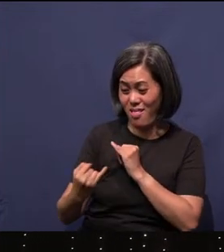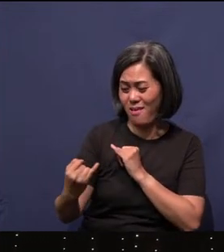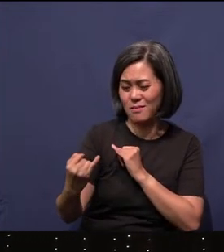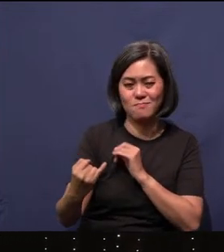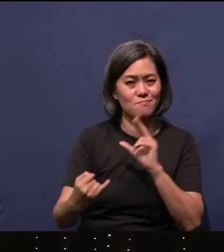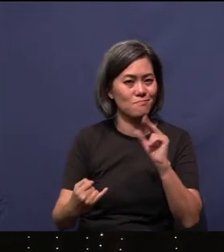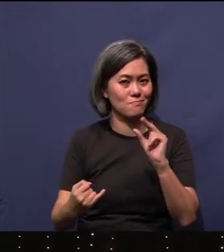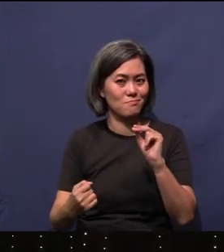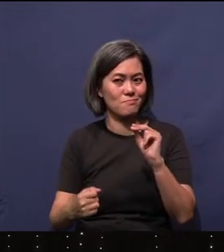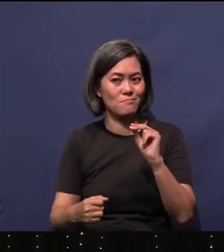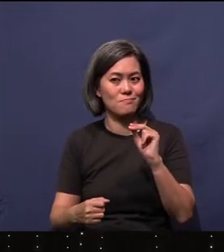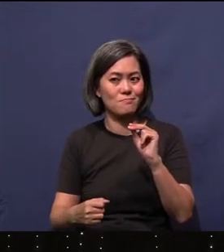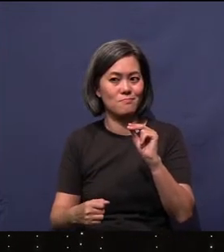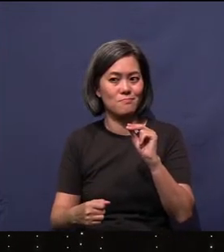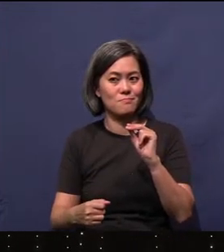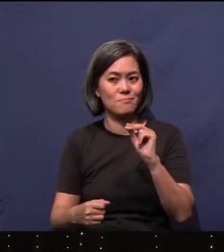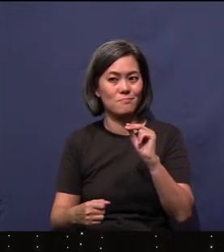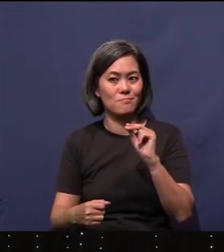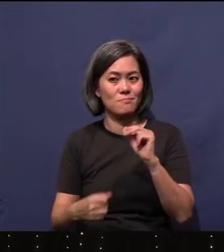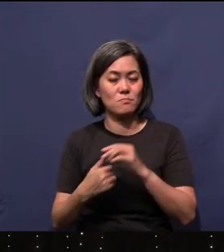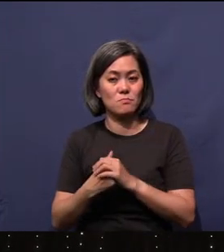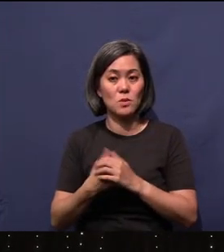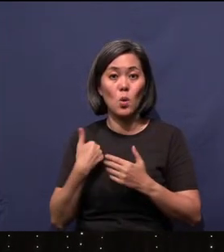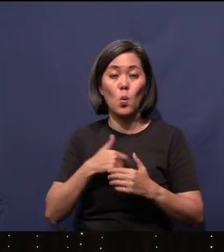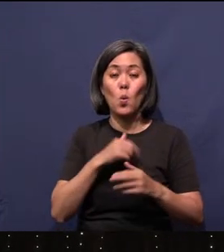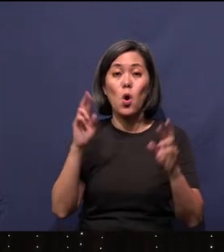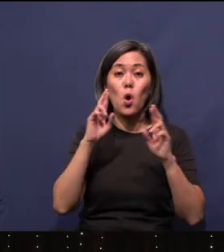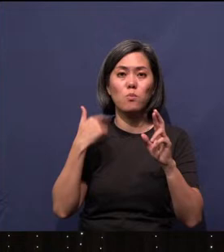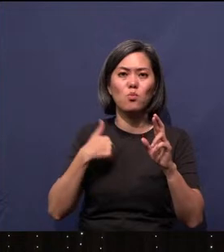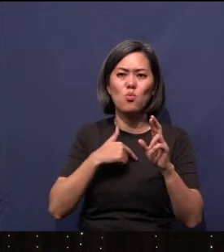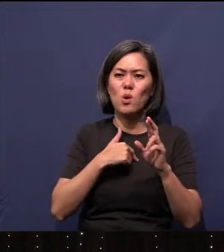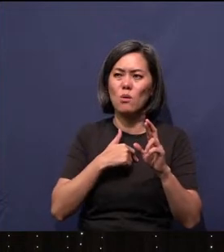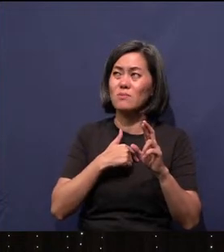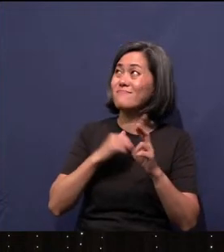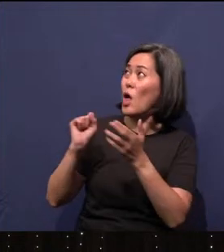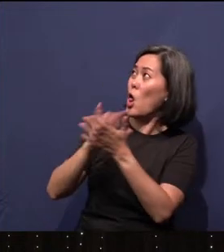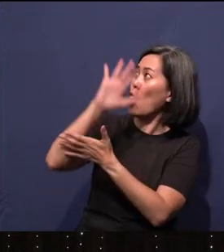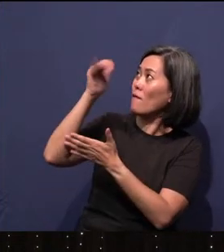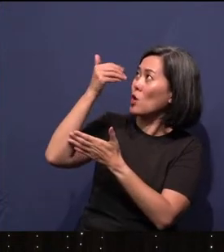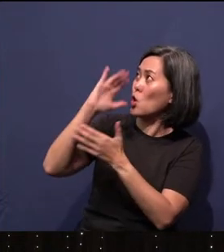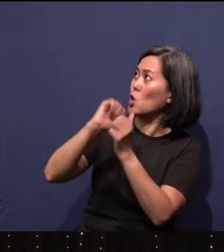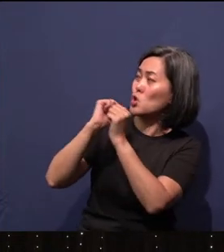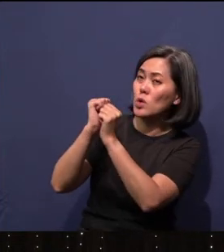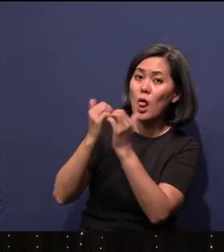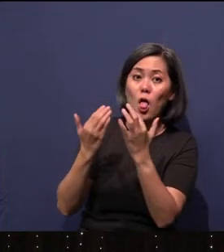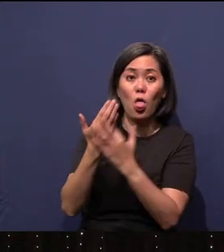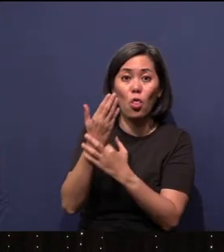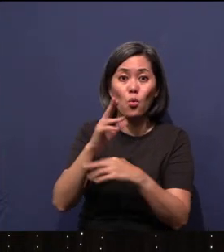We hope that we were going to glorify God together through the nations. But through